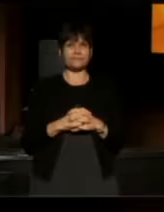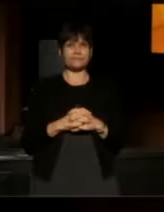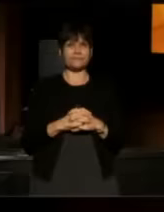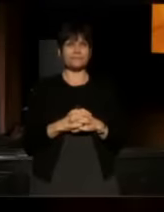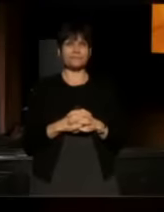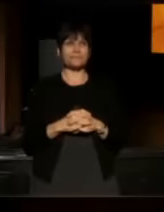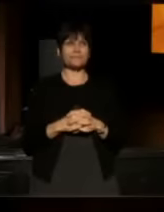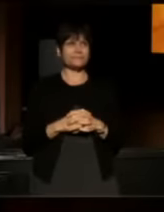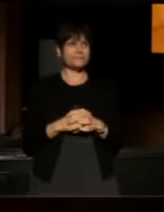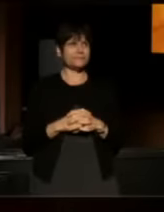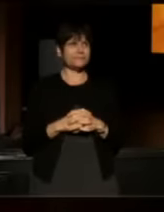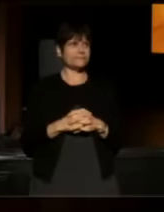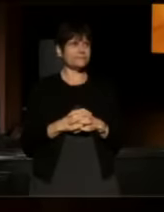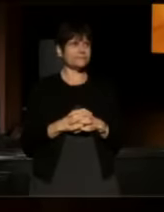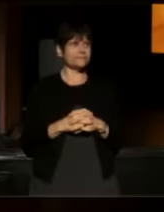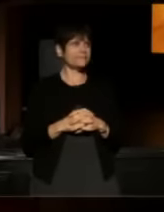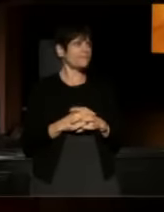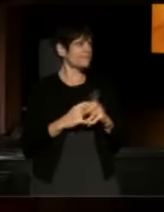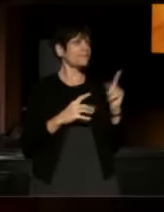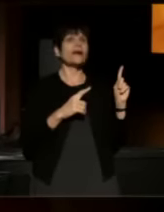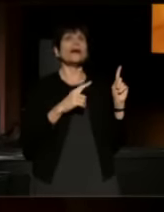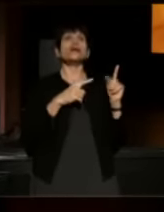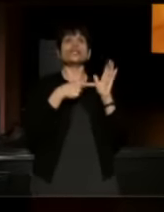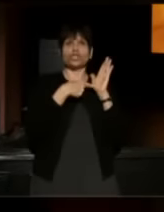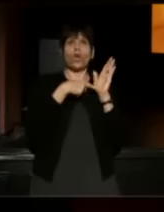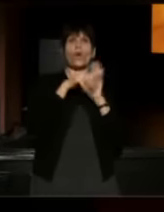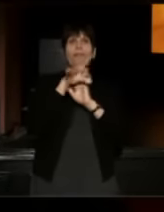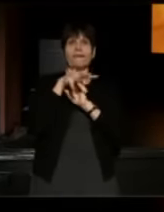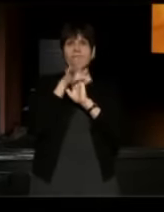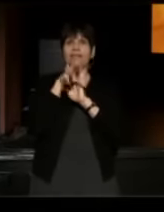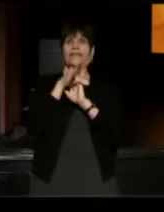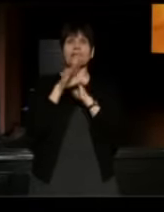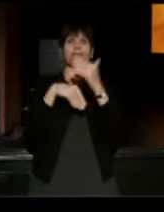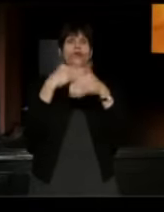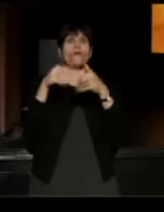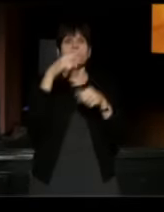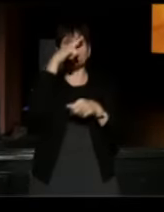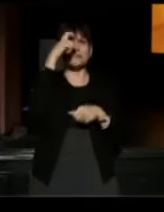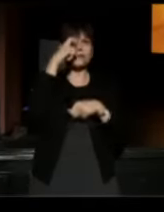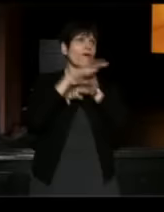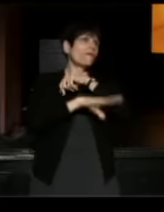We'll be rolling out these videos over the summer and fall, I really can't wait to share these videos with you.